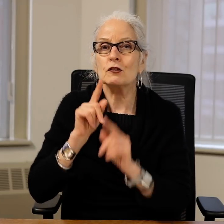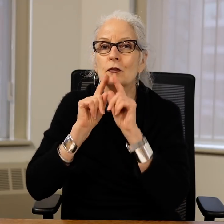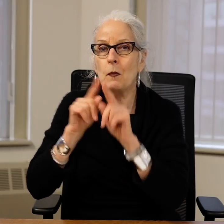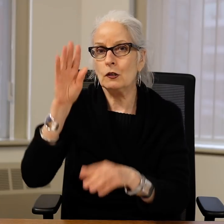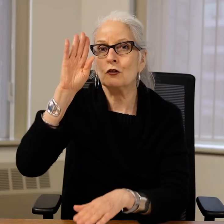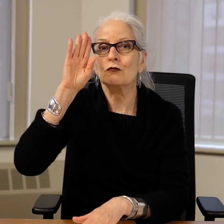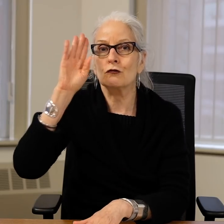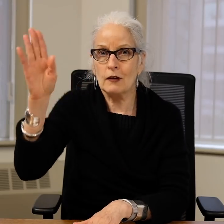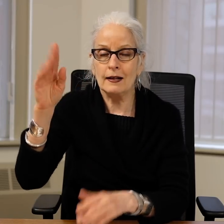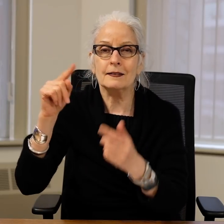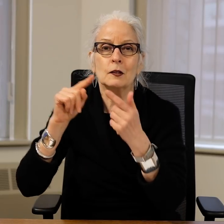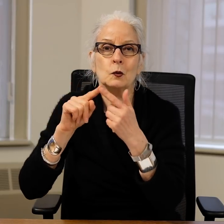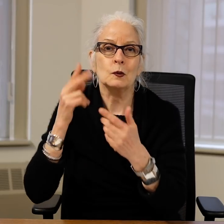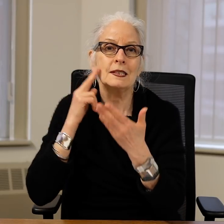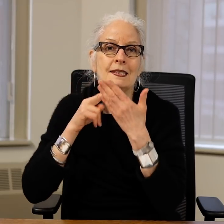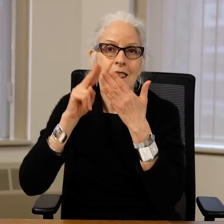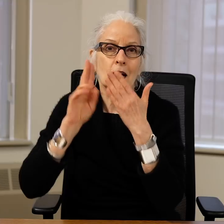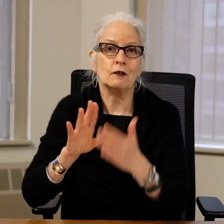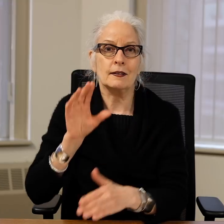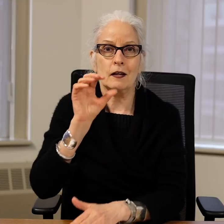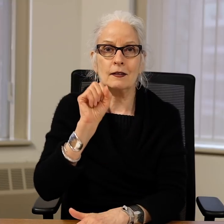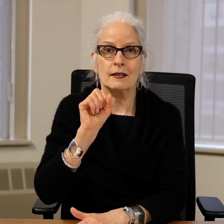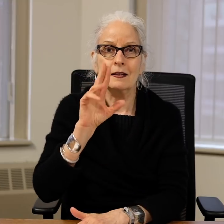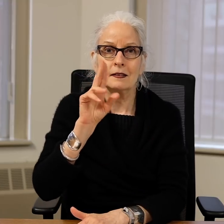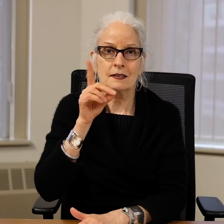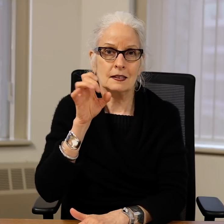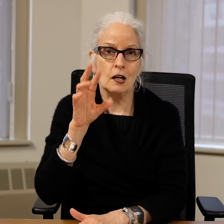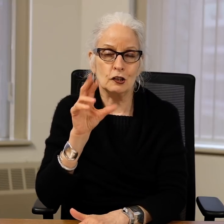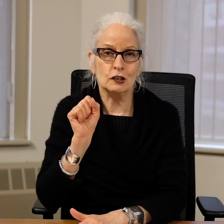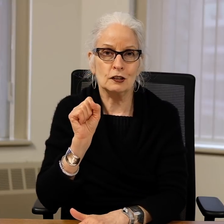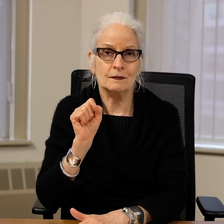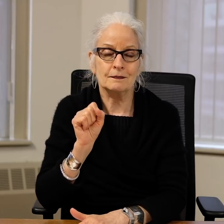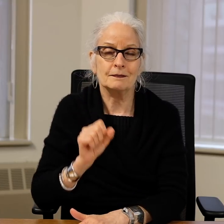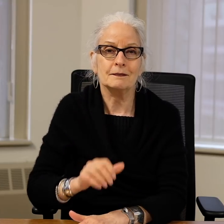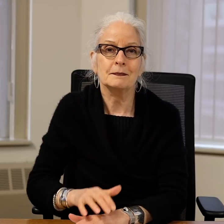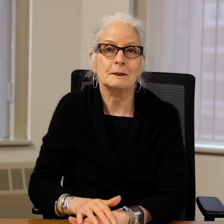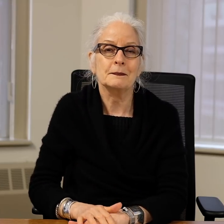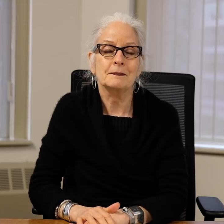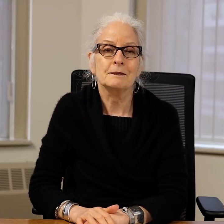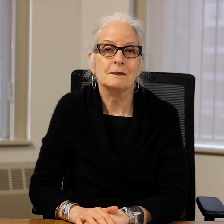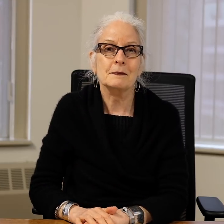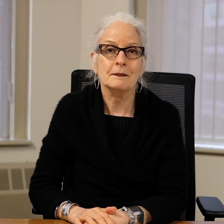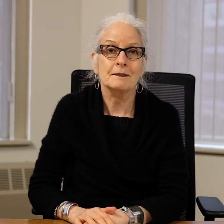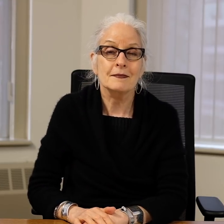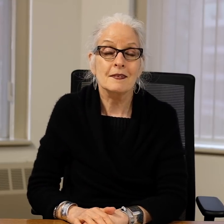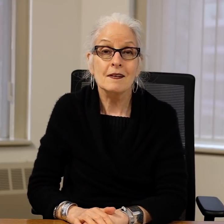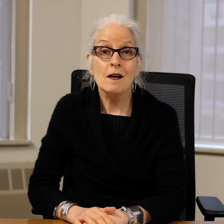The Commissioner reports directly to Secretary Sudders.